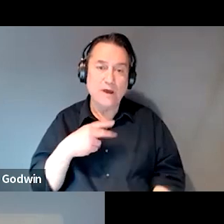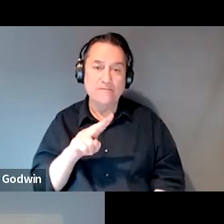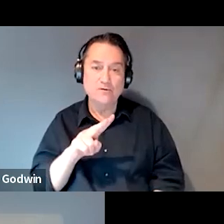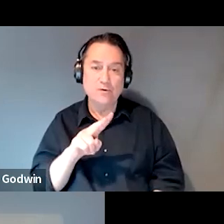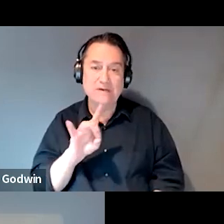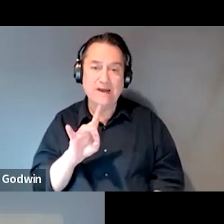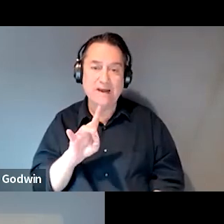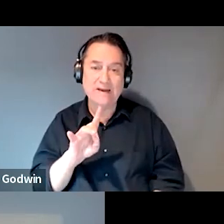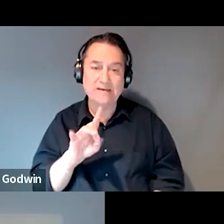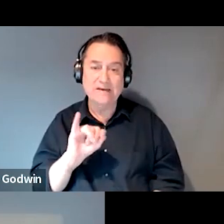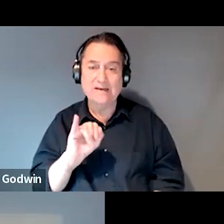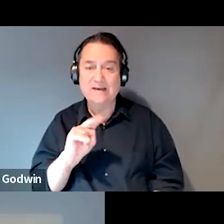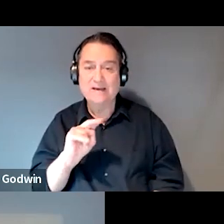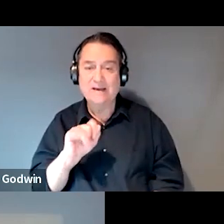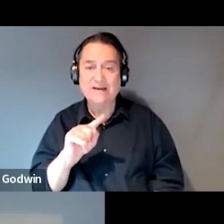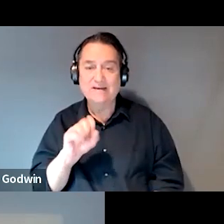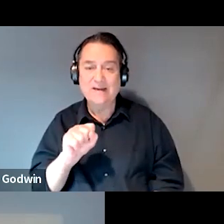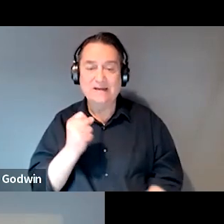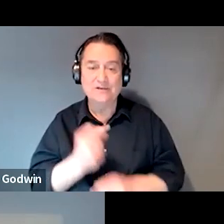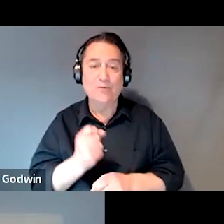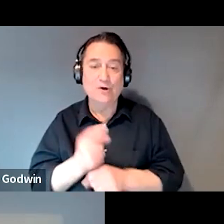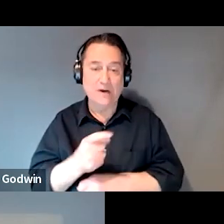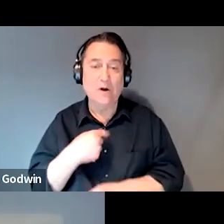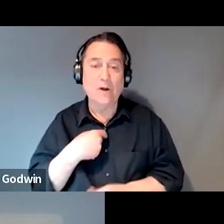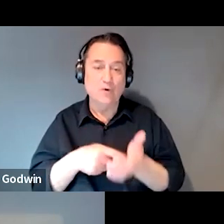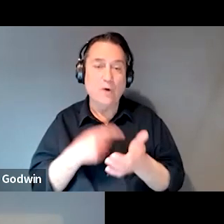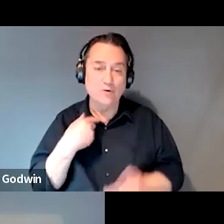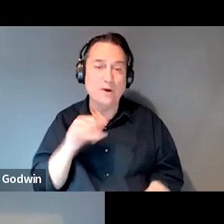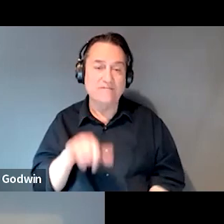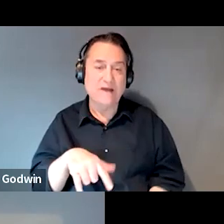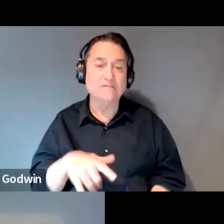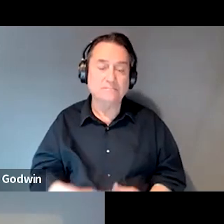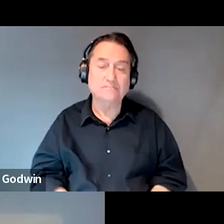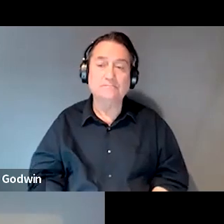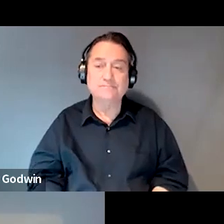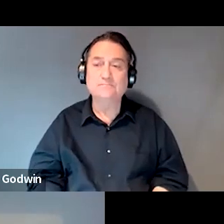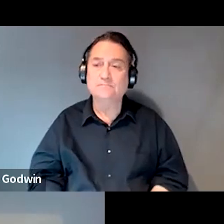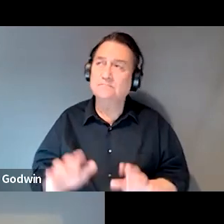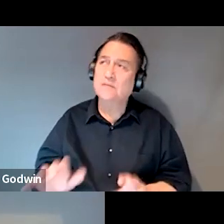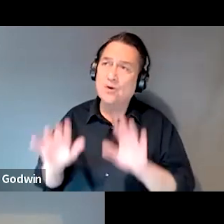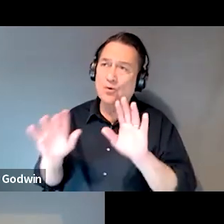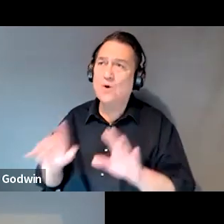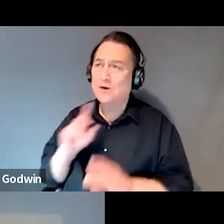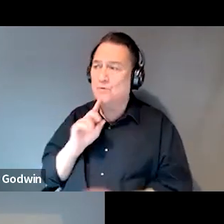So I at least have to have 28 per year. All right. Yeah those are great, really manageable numbers